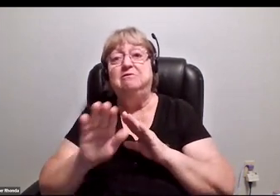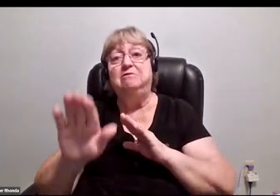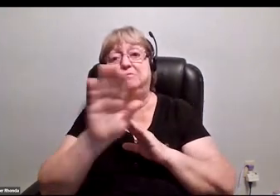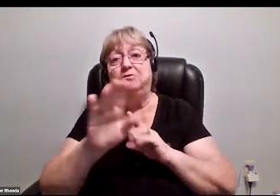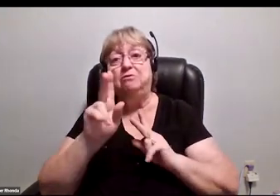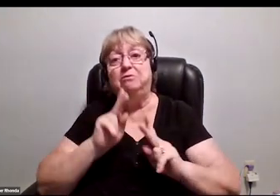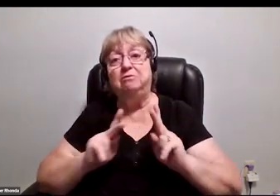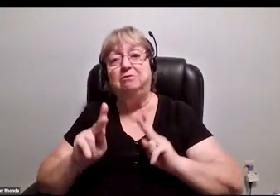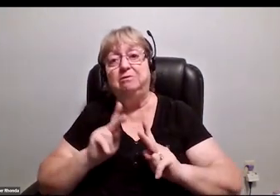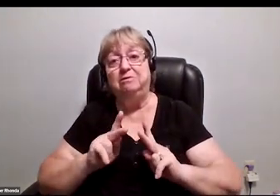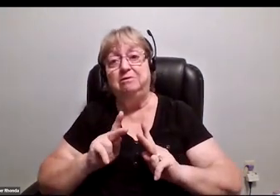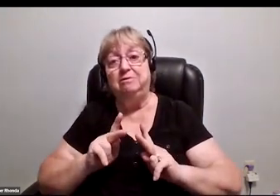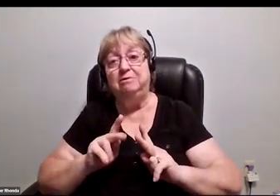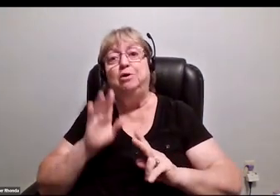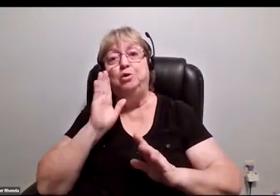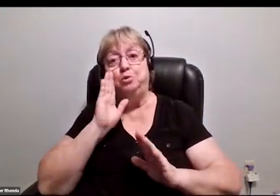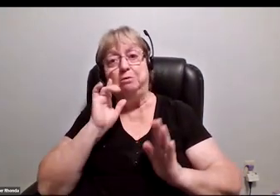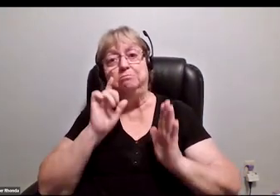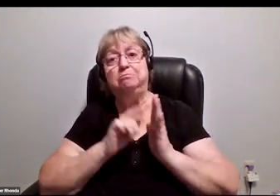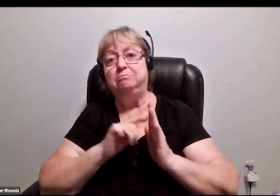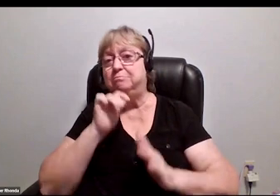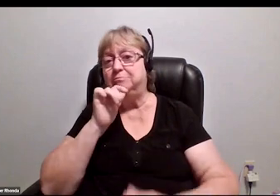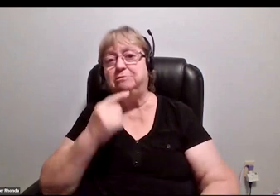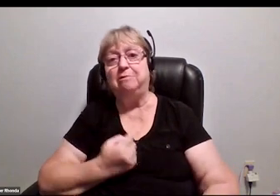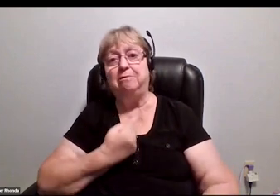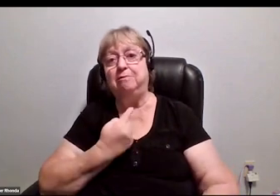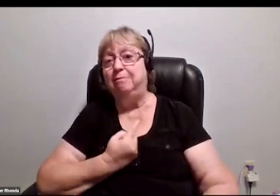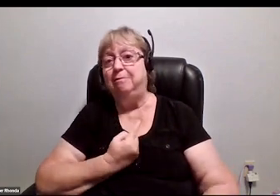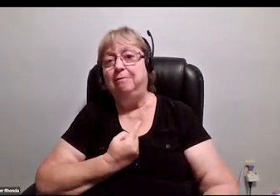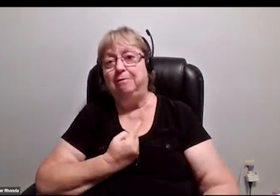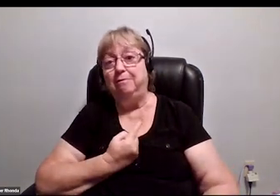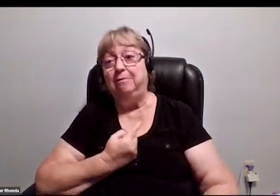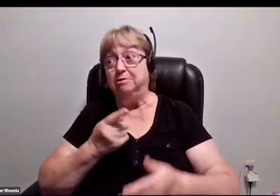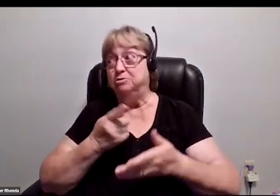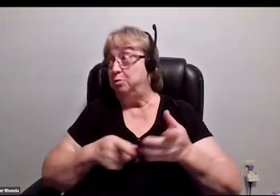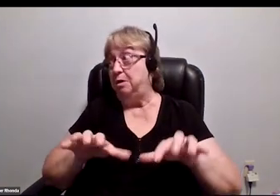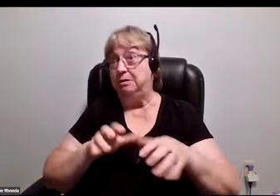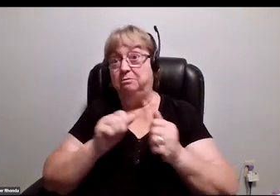and you're going to find out that you're not alone. It's what I did when I was navigating the music industry.